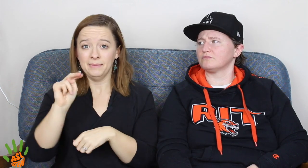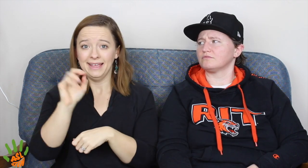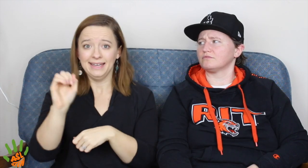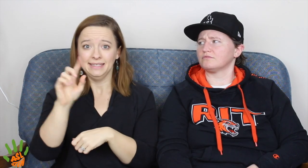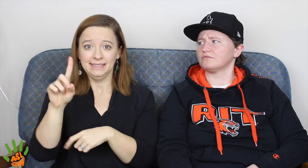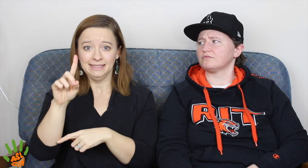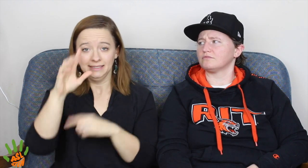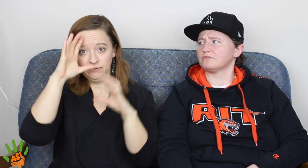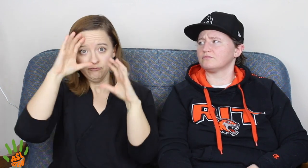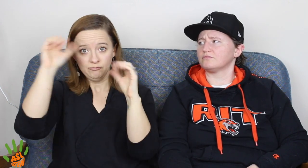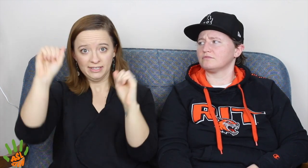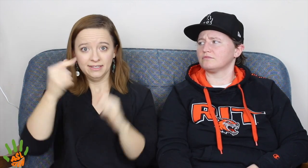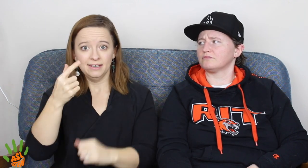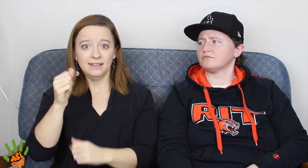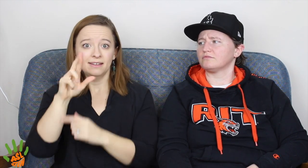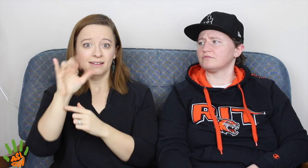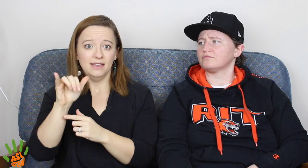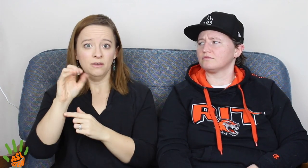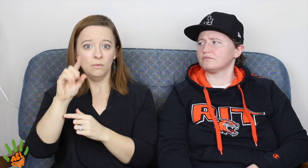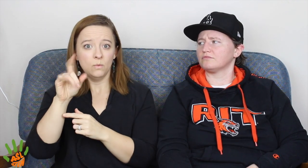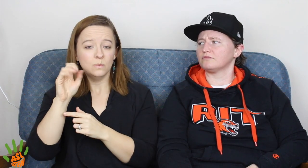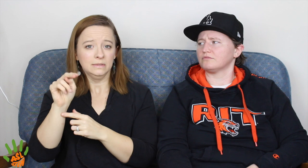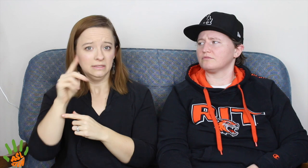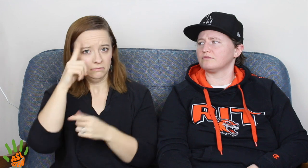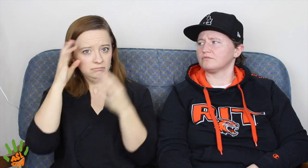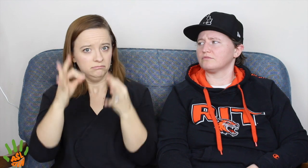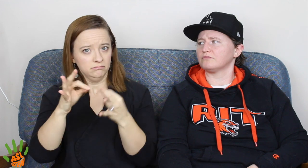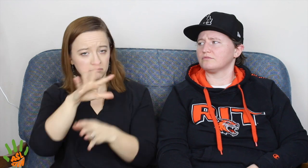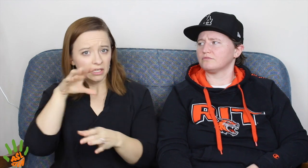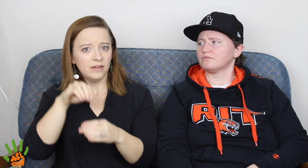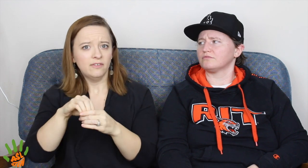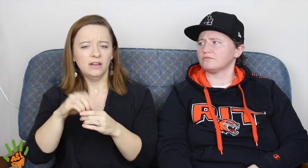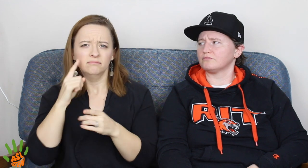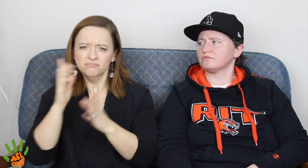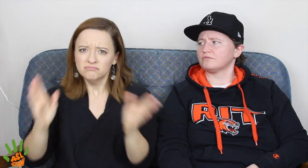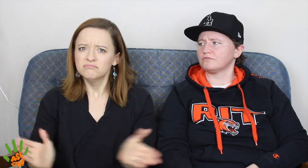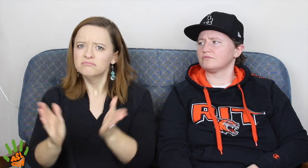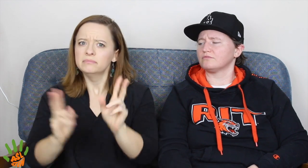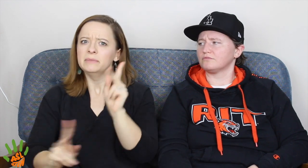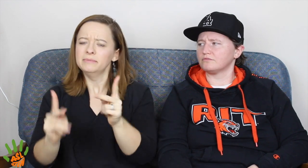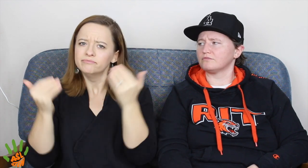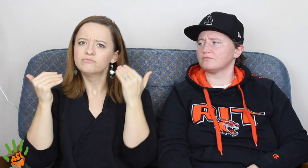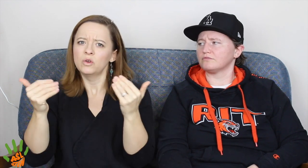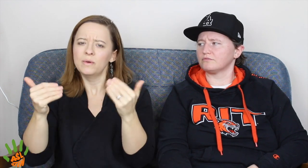For example, at that time the president of NAD, Gary Olsen, he decided to get involved and